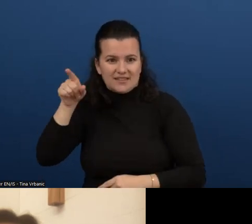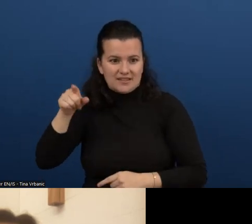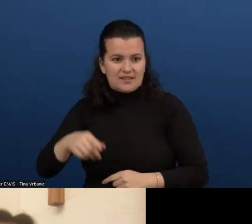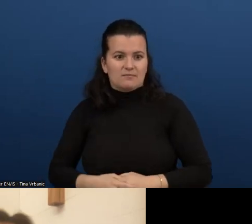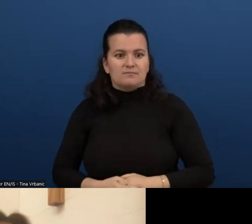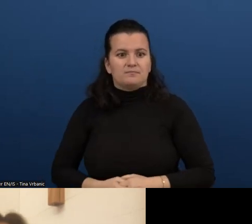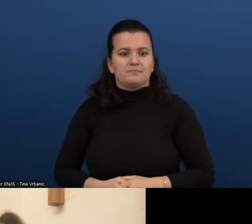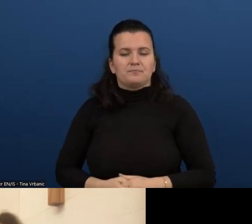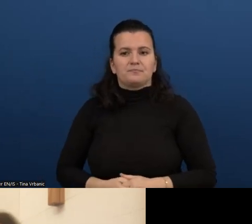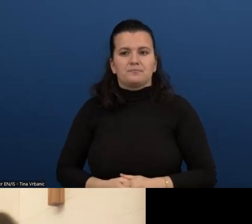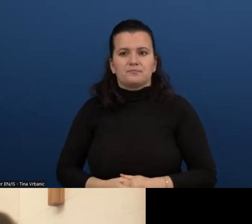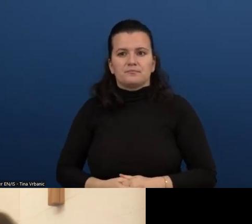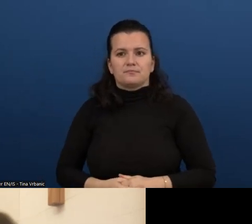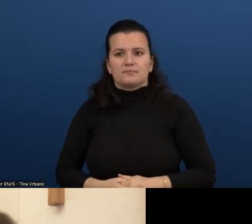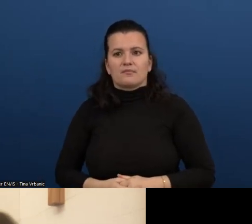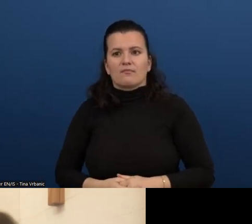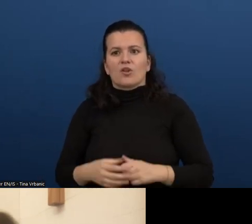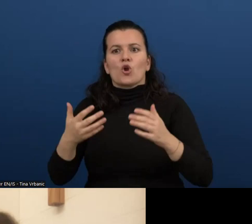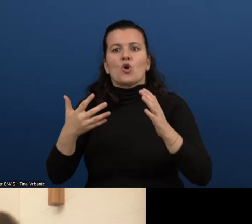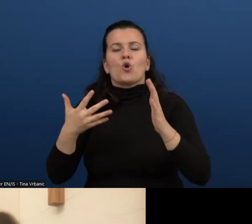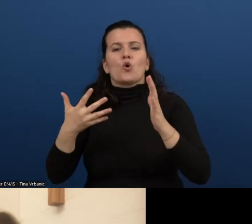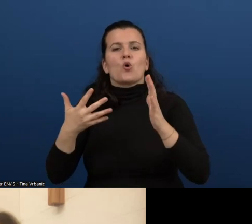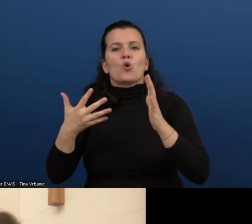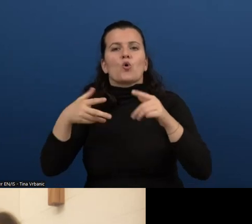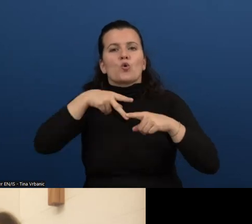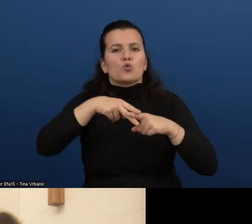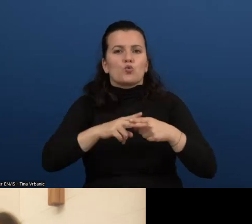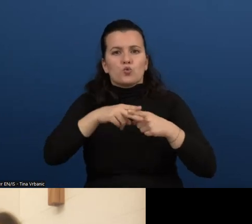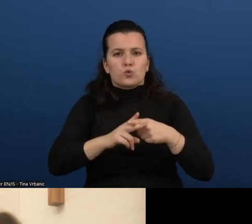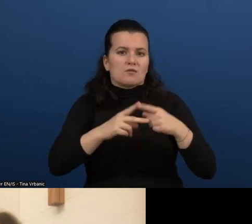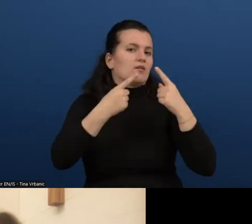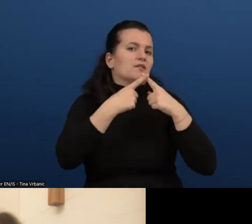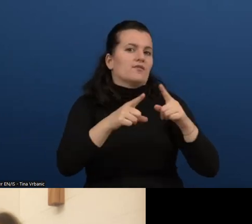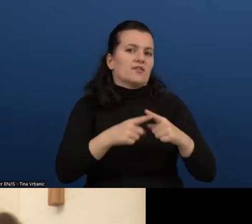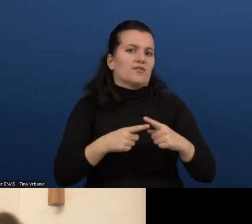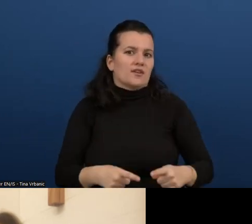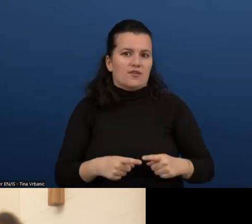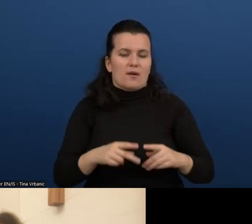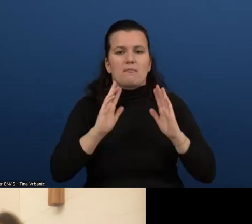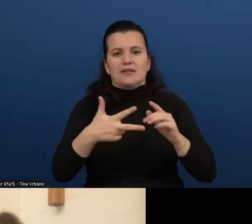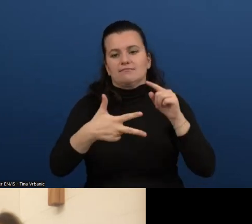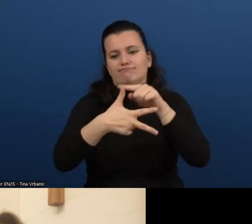How different tools implement the rules. So apart from the three I mentioned there may be other tools and there are actually